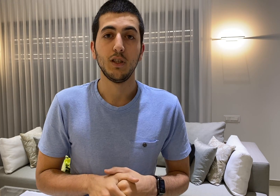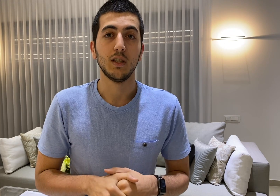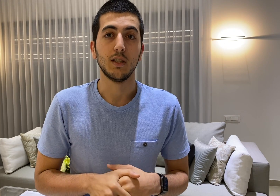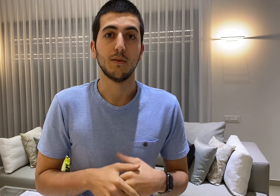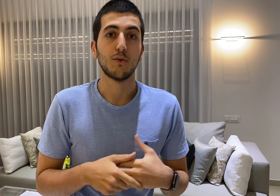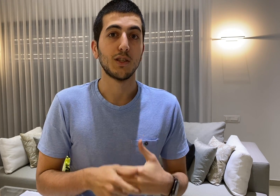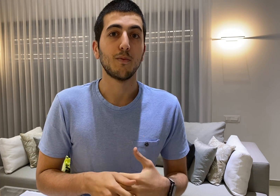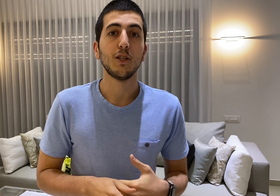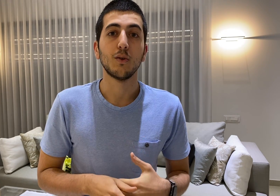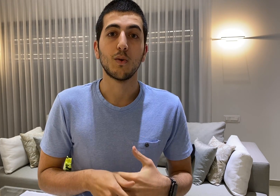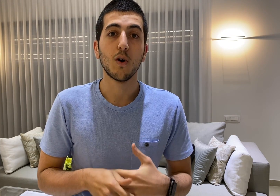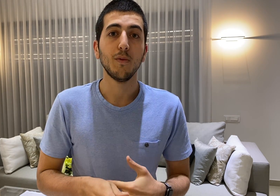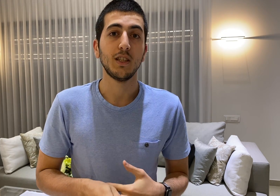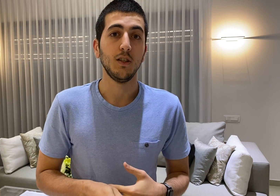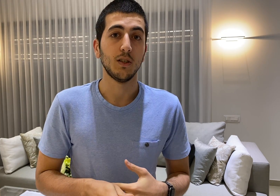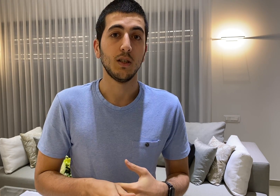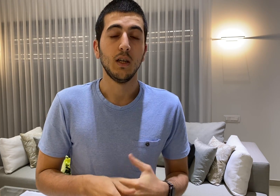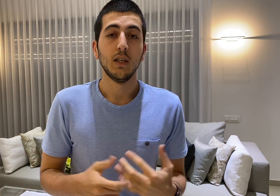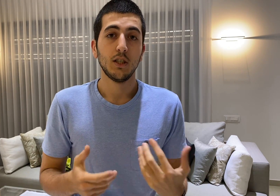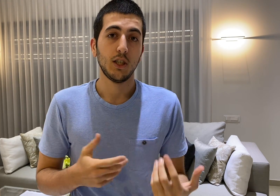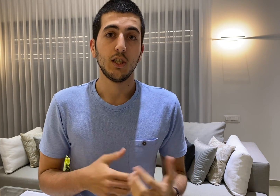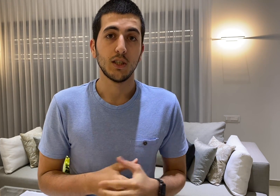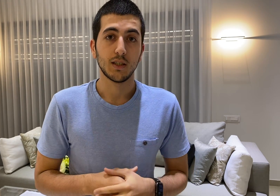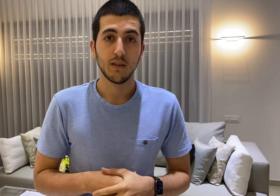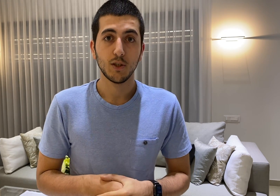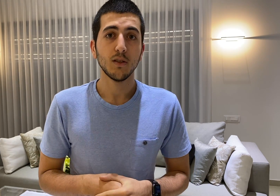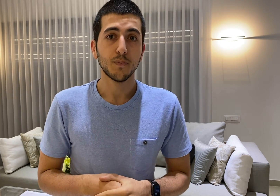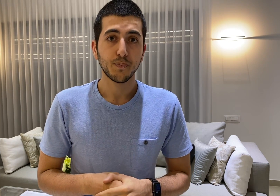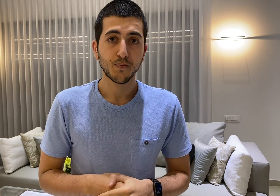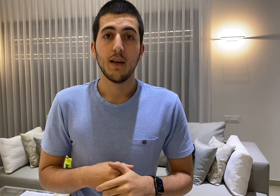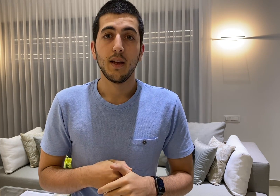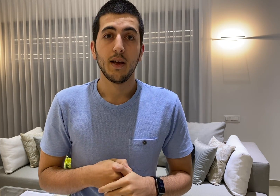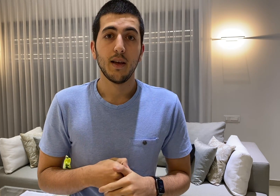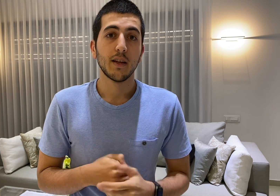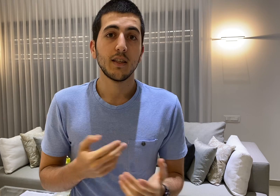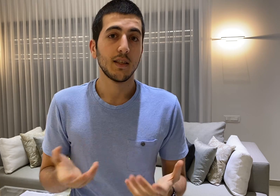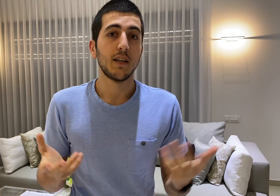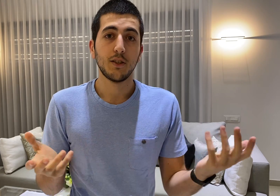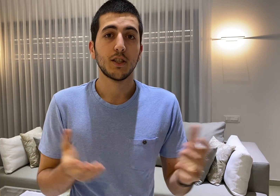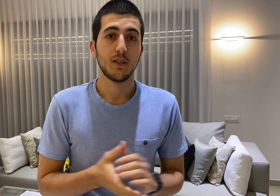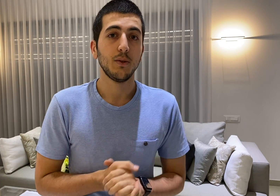transformation or augmentation changes images and then I decided to just use